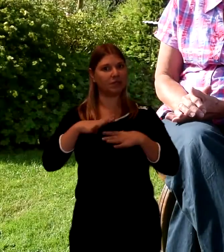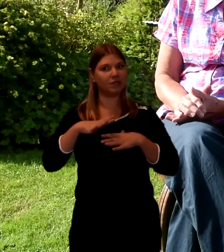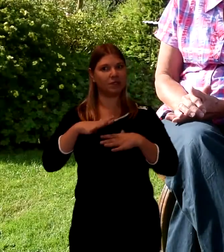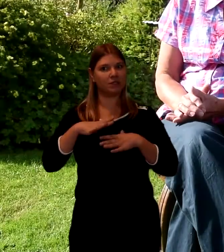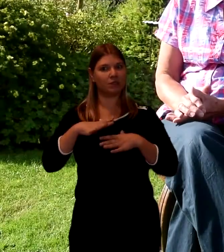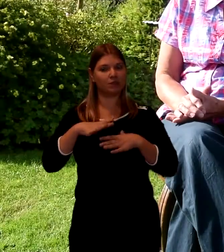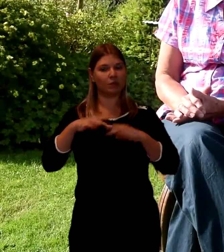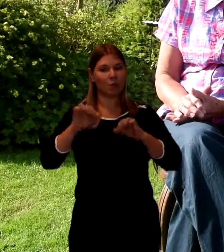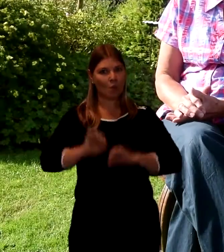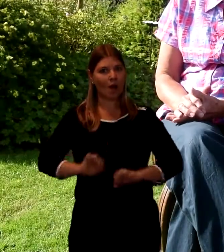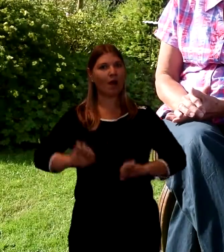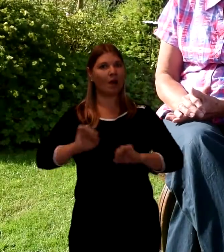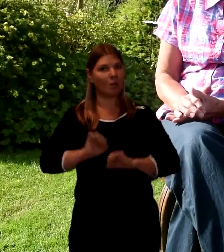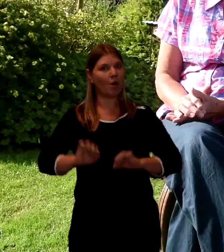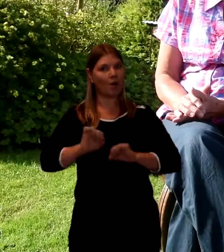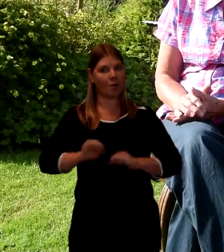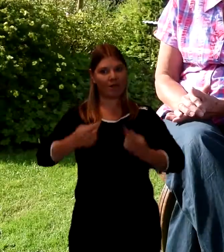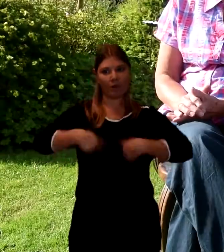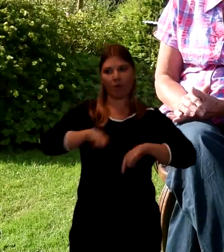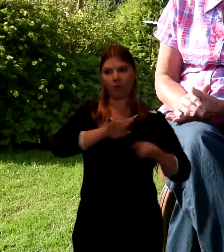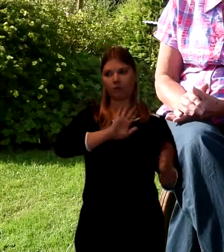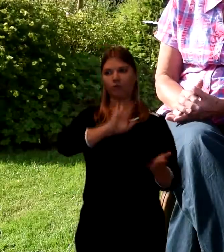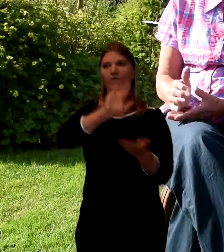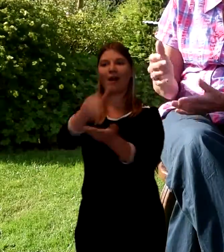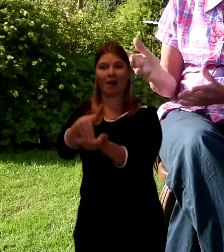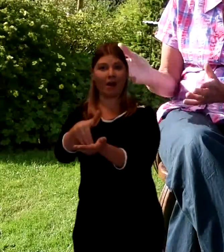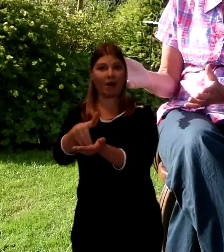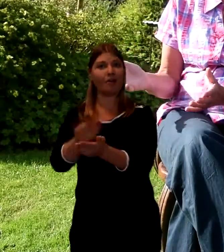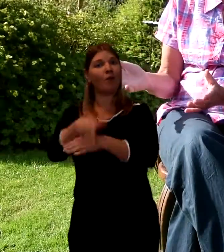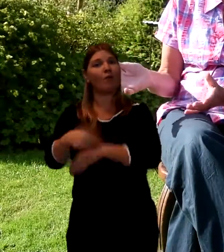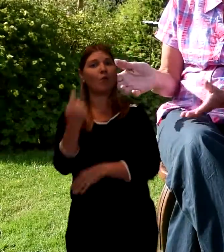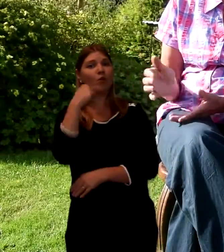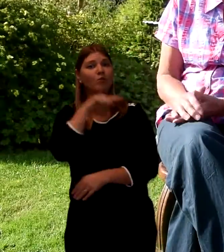And I'm talking probably a hundred people. A hundred men there.